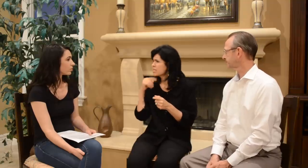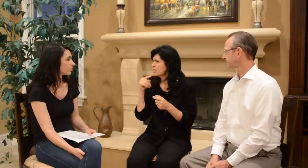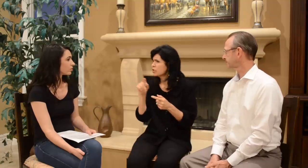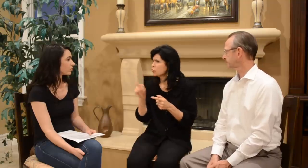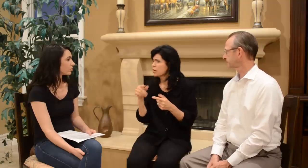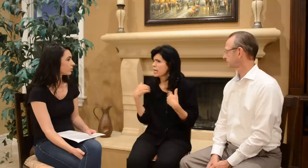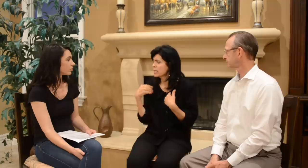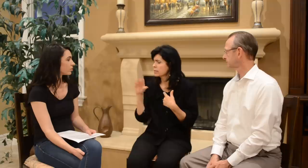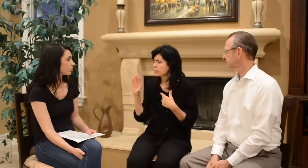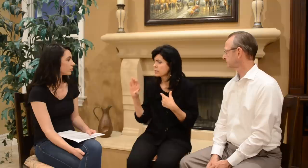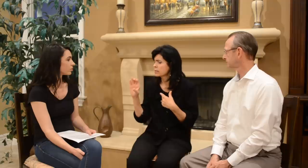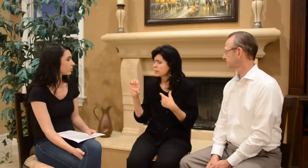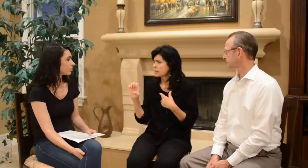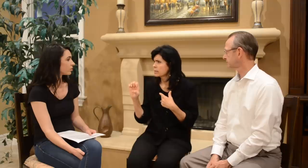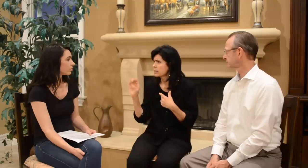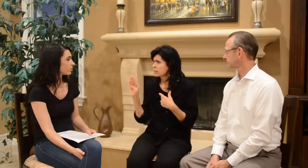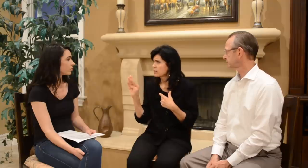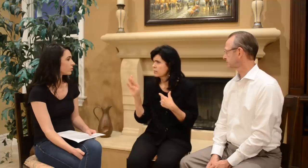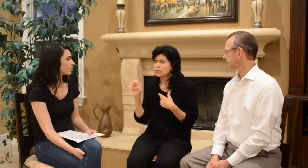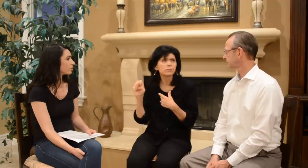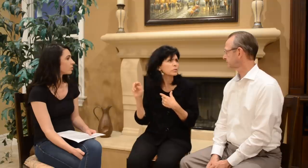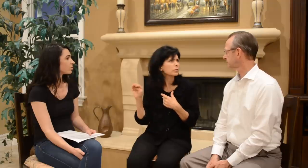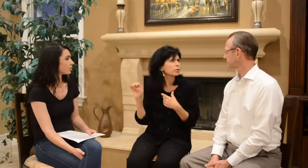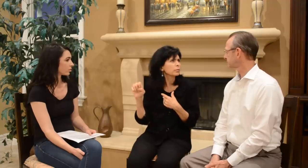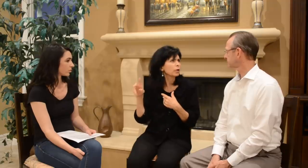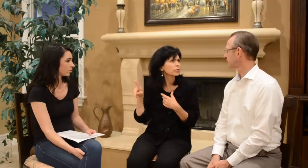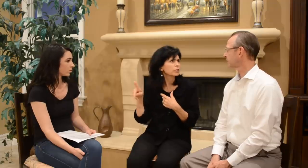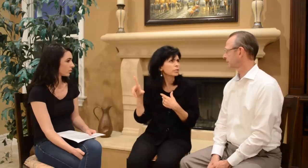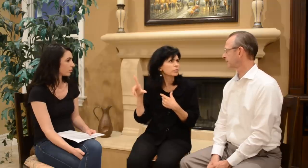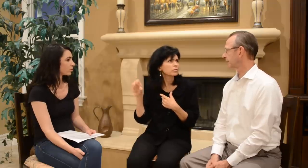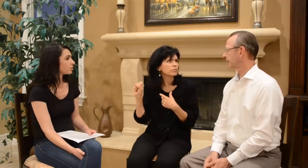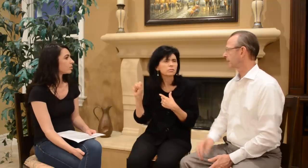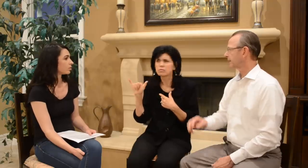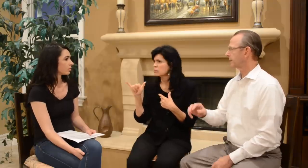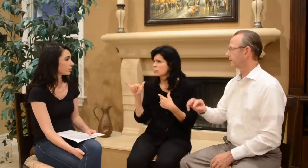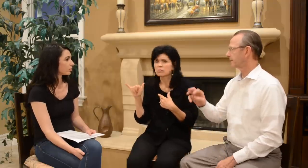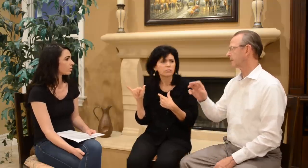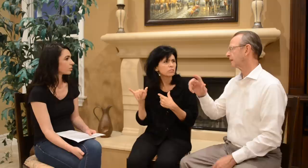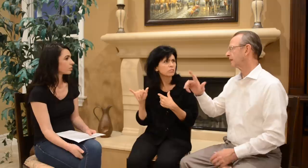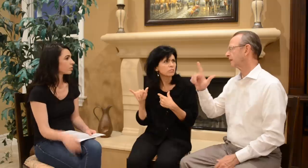they said you had Cerebral Palsy.